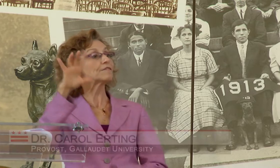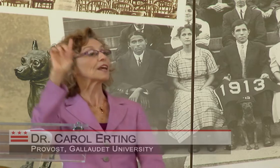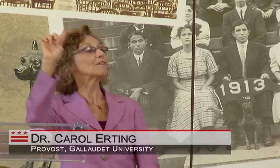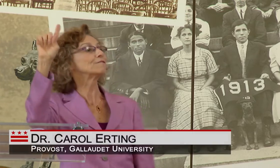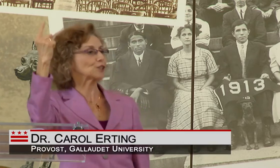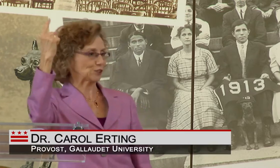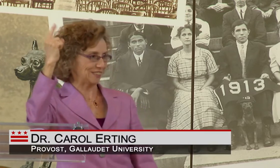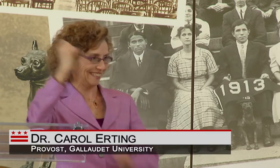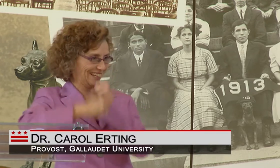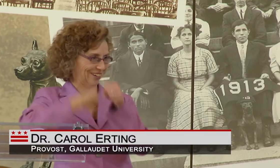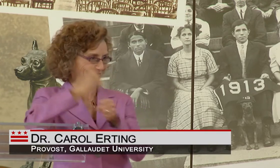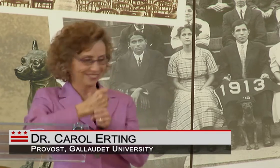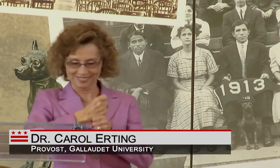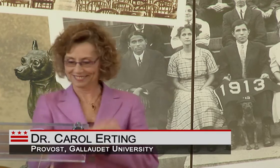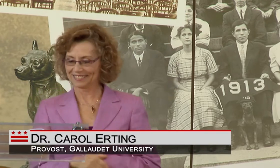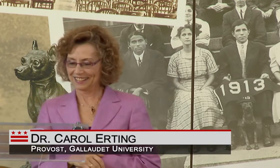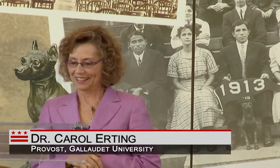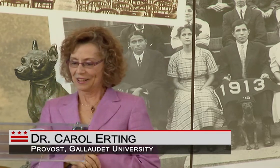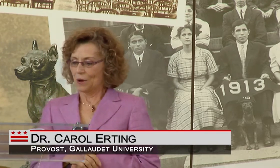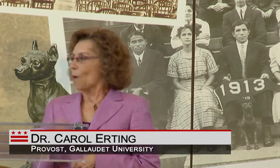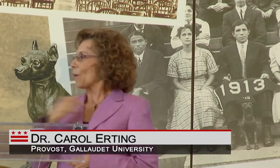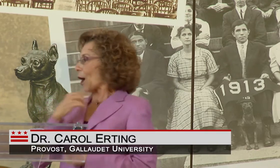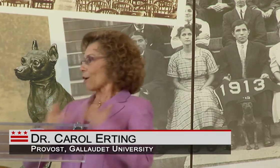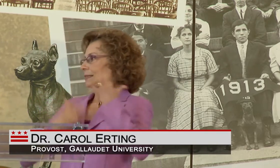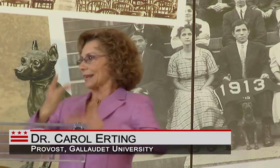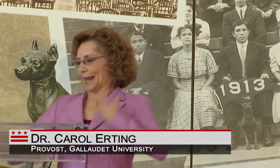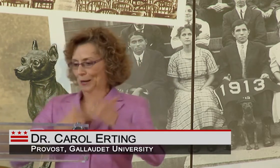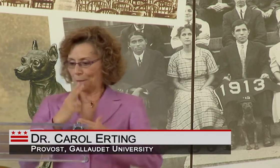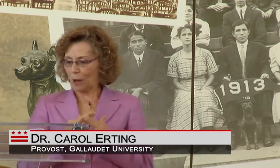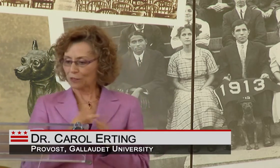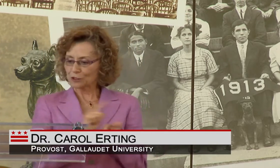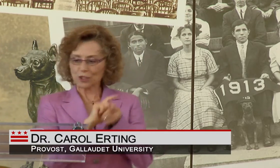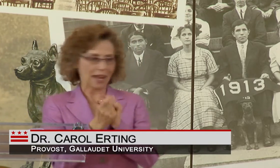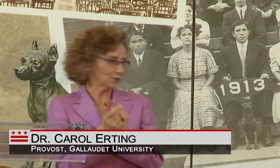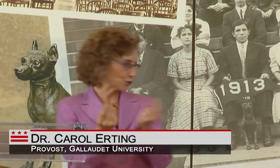IN OUR 151ST YEAR OF EXISTENCE AT GALLAUDET UNIVERSITY, WE ARE